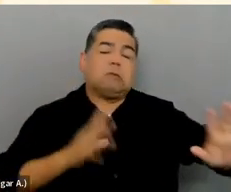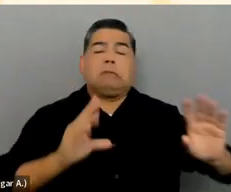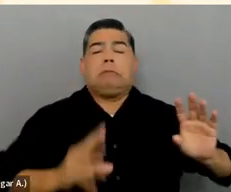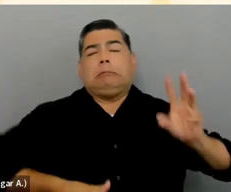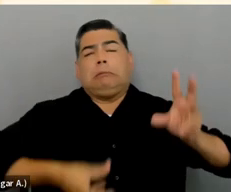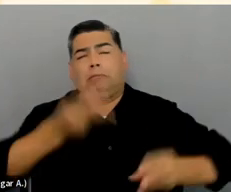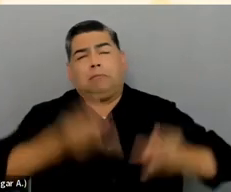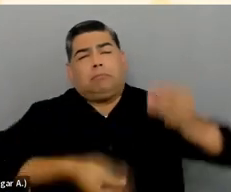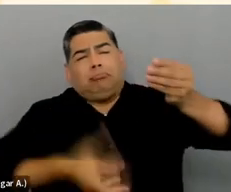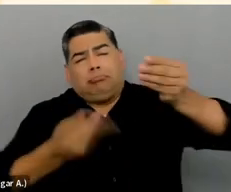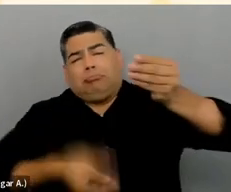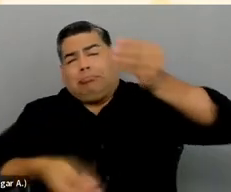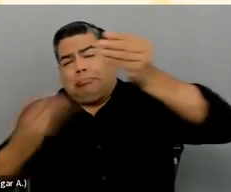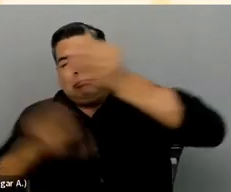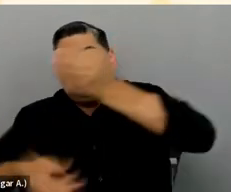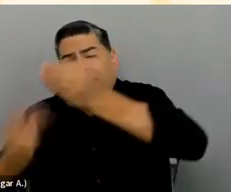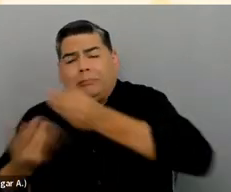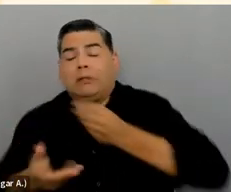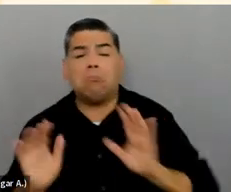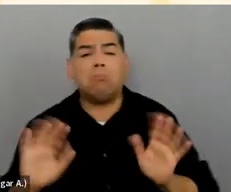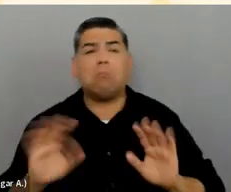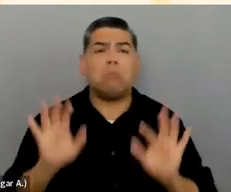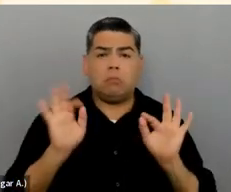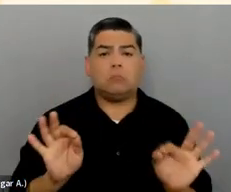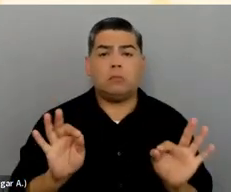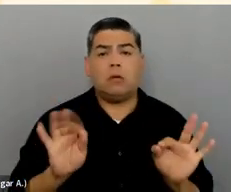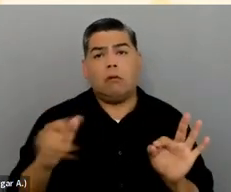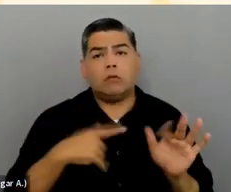I'm not so sure that those accessibility options are going